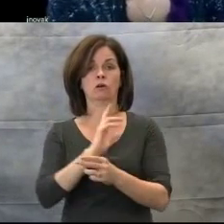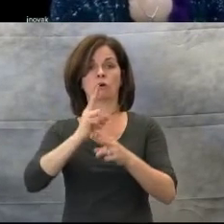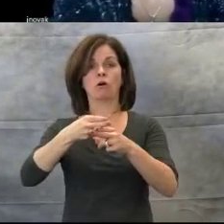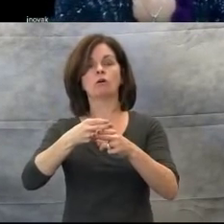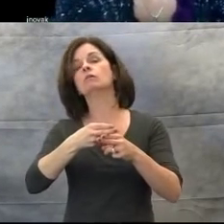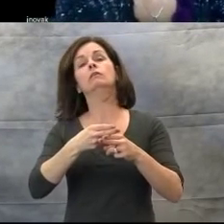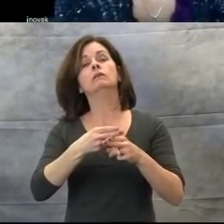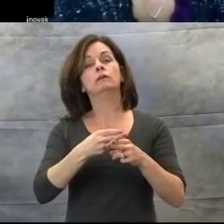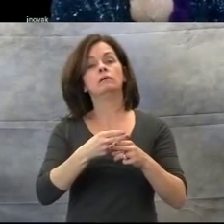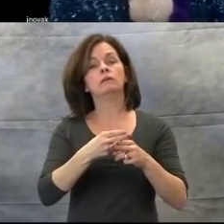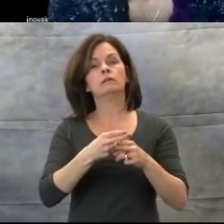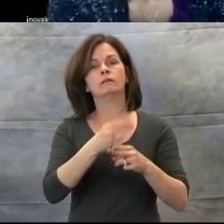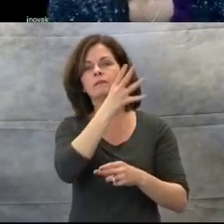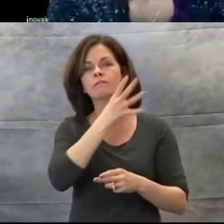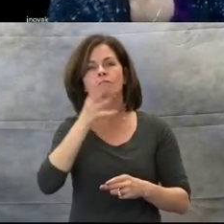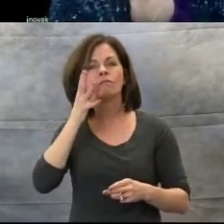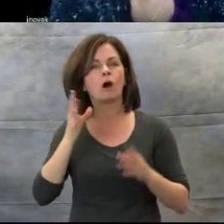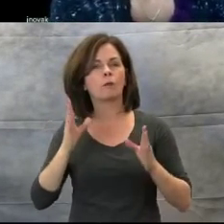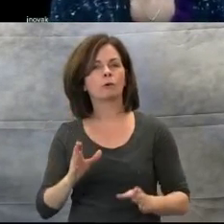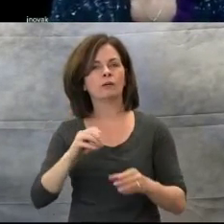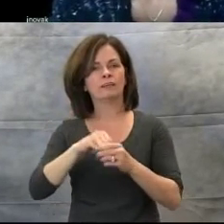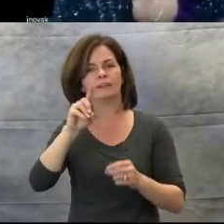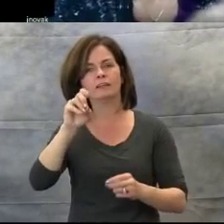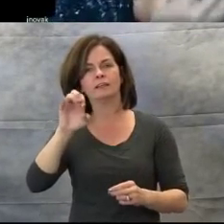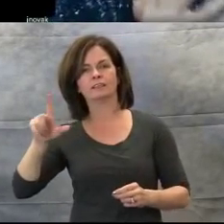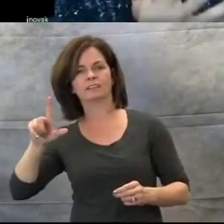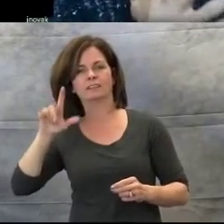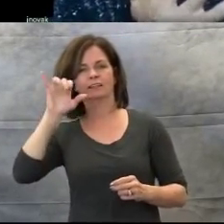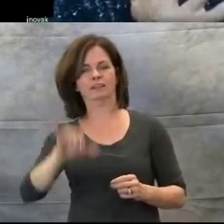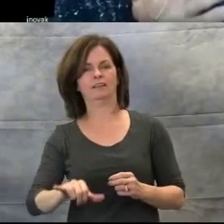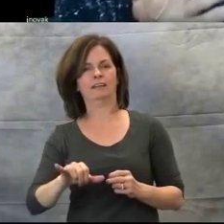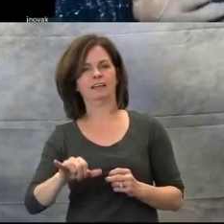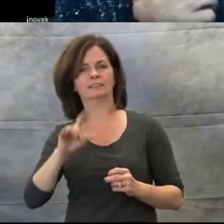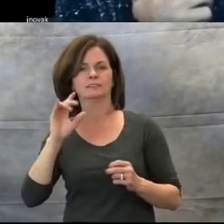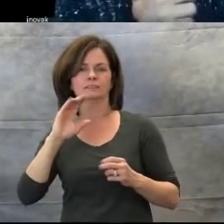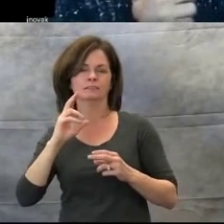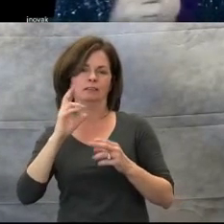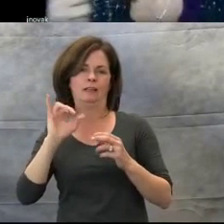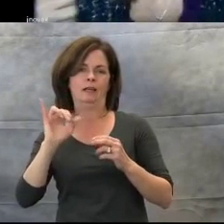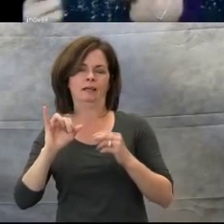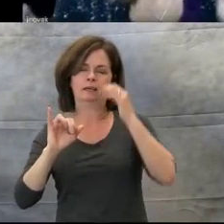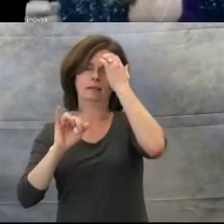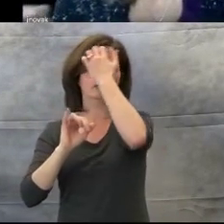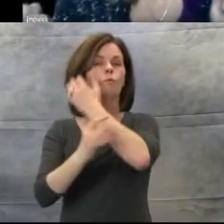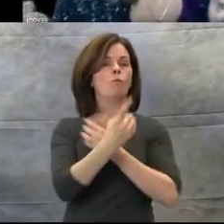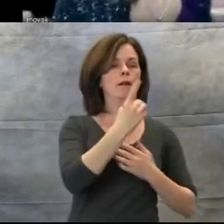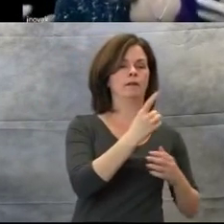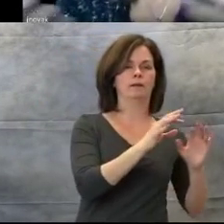What I do, it's a Piggyback Tune. So I take a famous melody, and I make up my own lyrics to fit